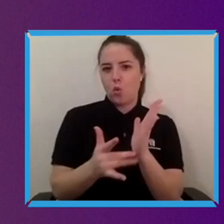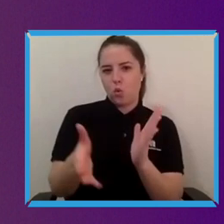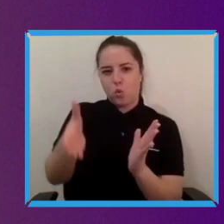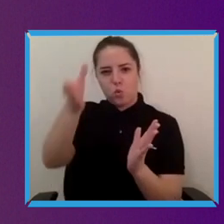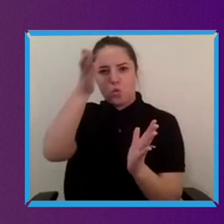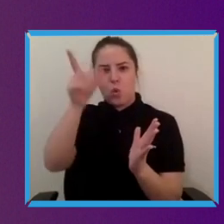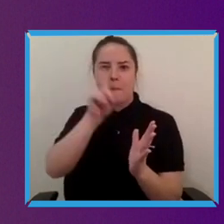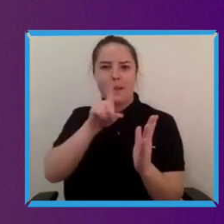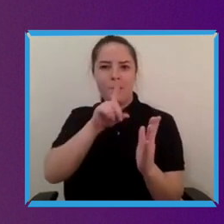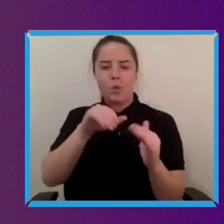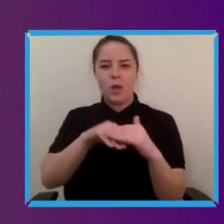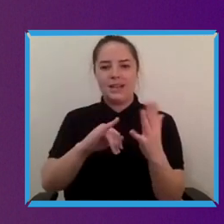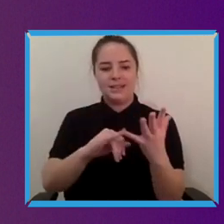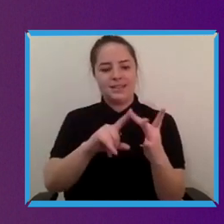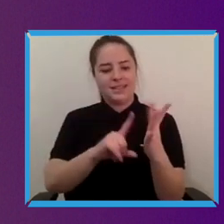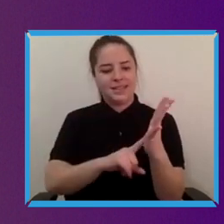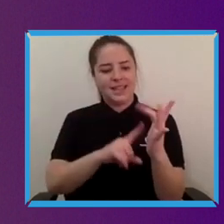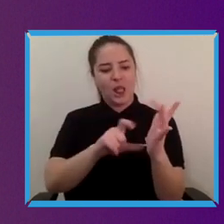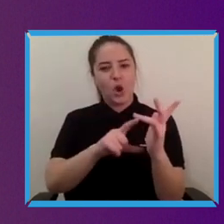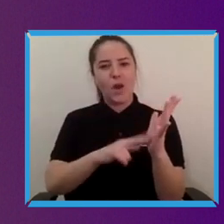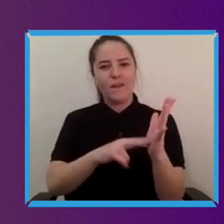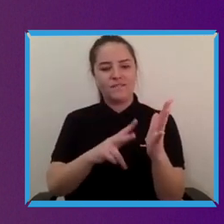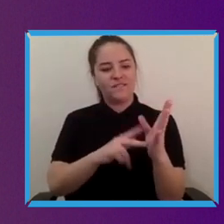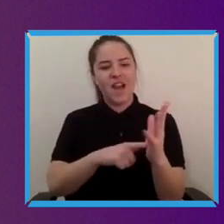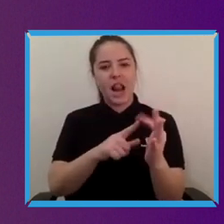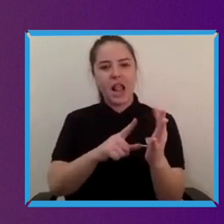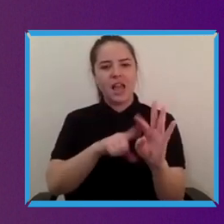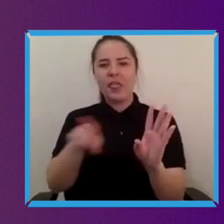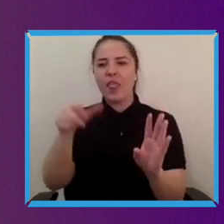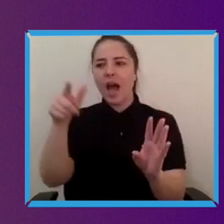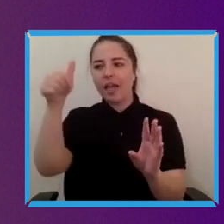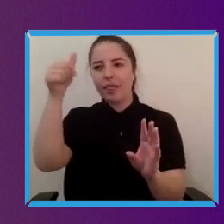people to be involved and to like train as software engineers, product developers,